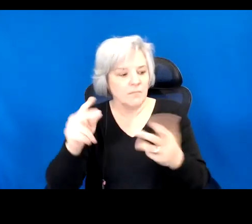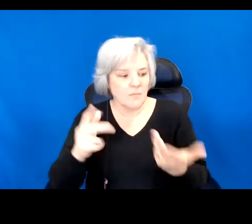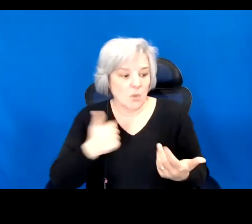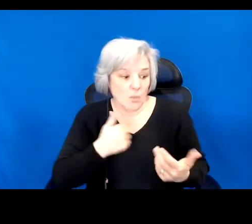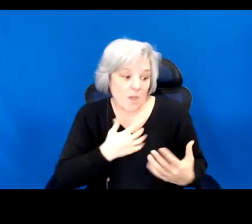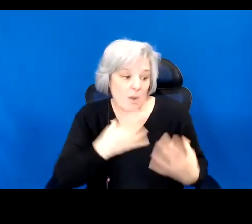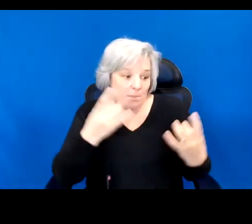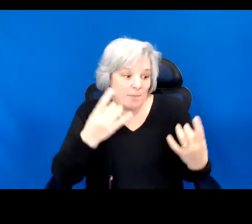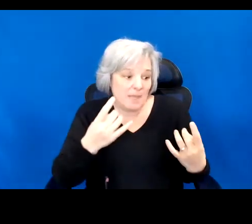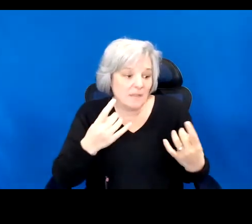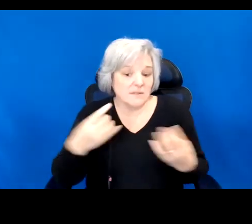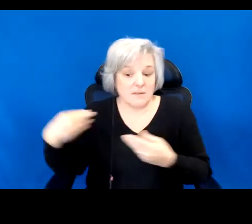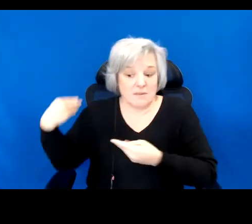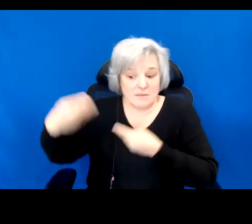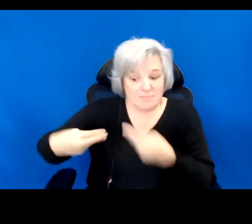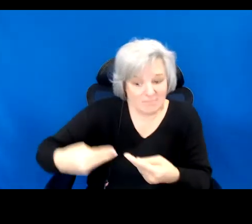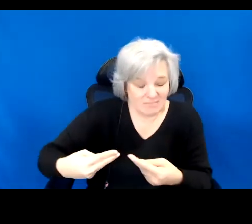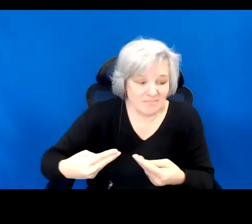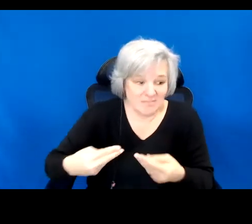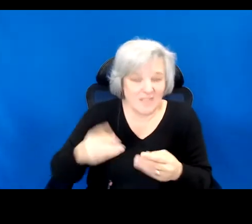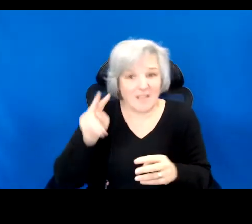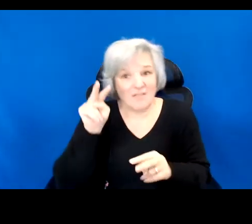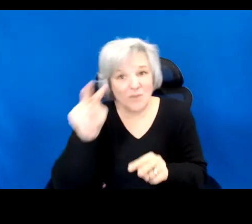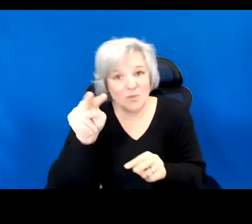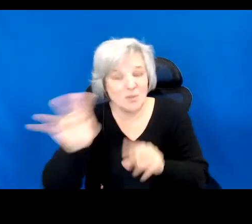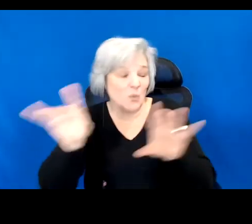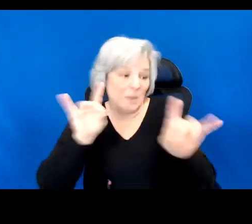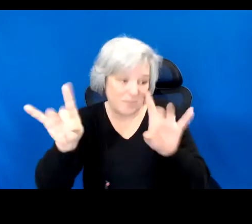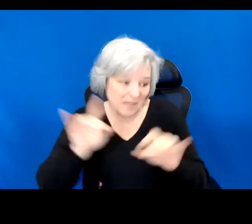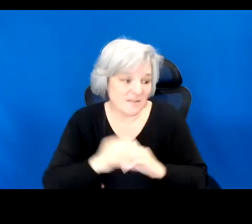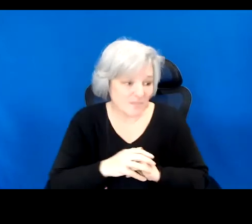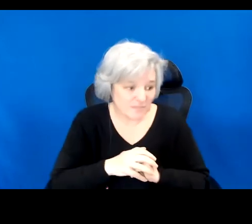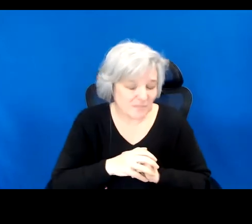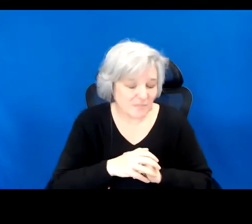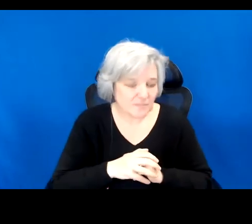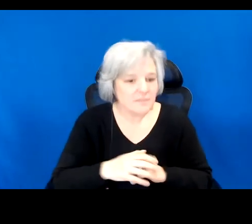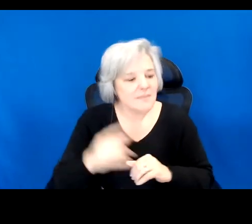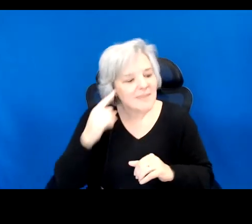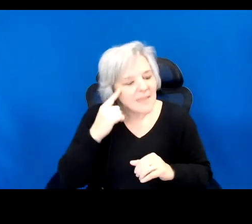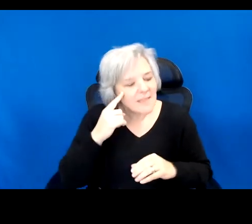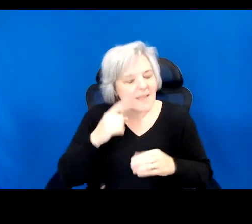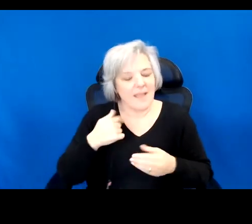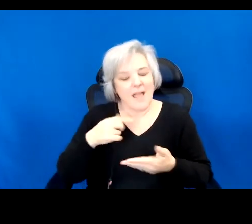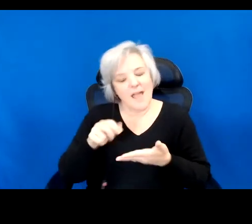passed on. I think of you each time I read these words.